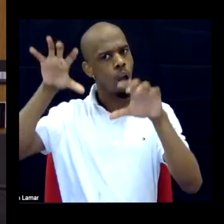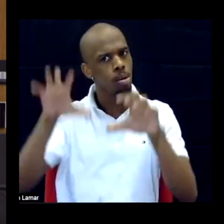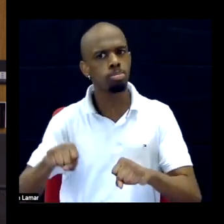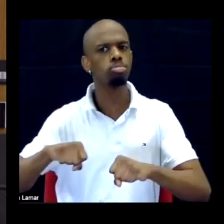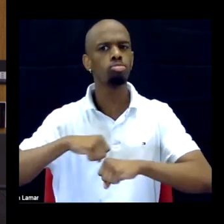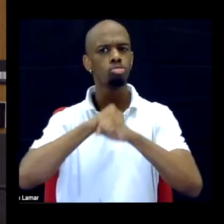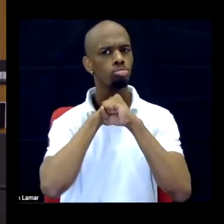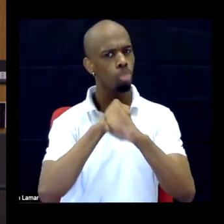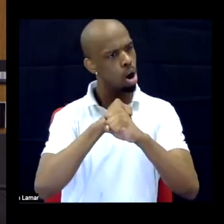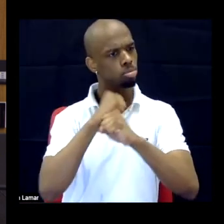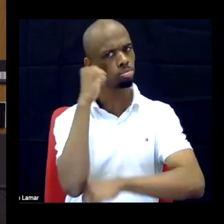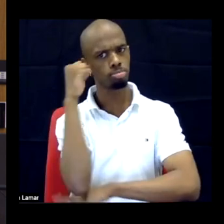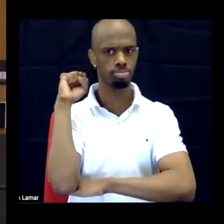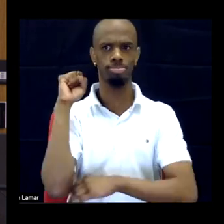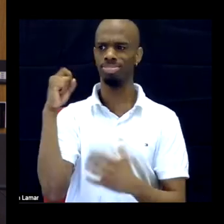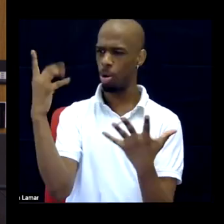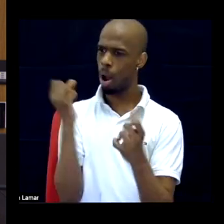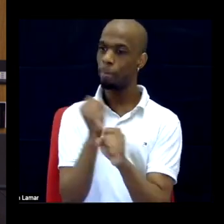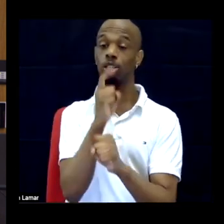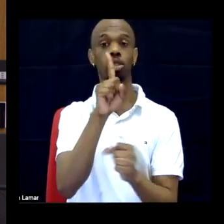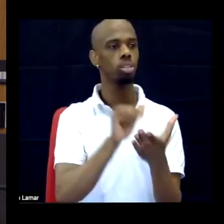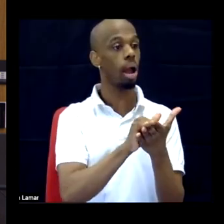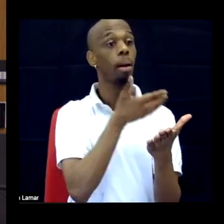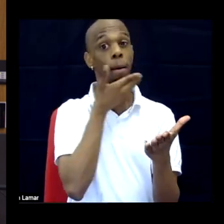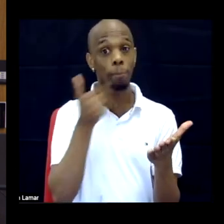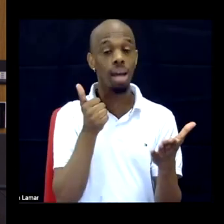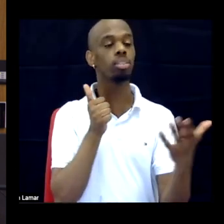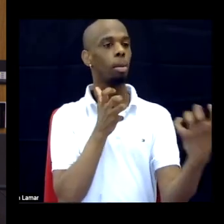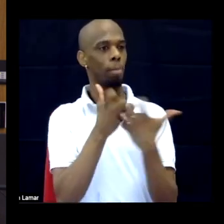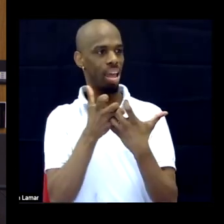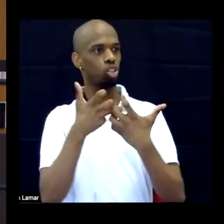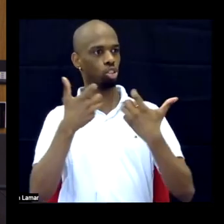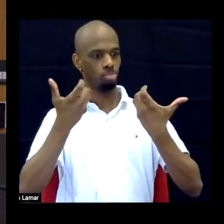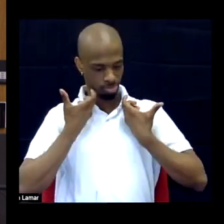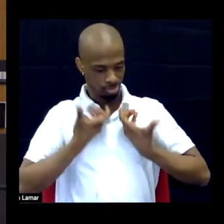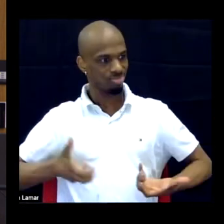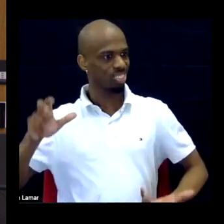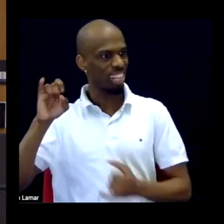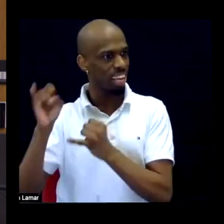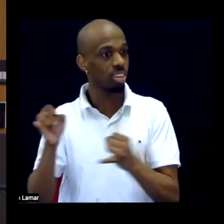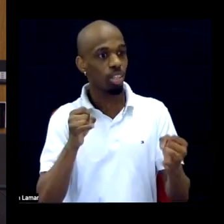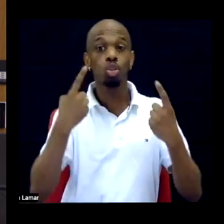organizing in ways that were COVID friendly, COVID safe, COVID conscious, really inspired